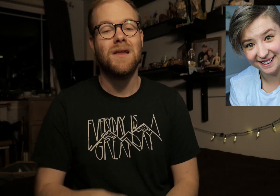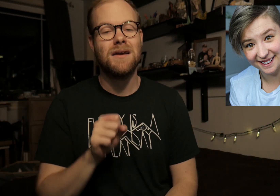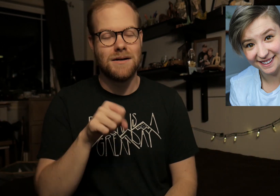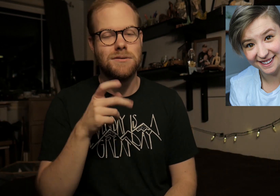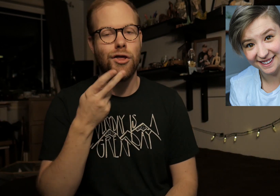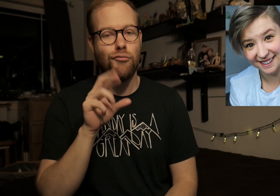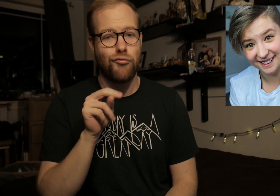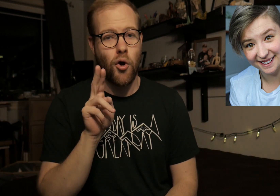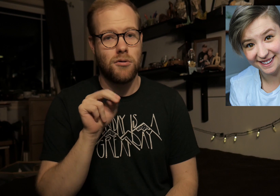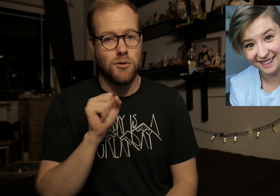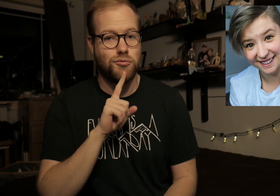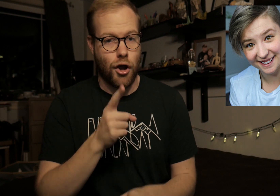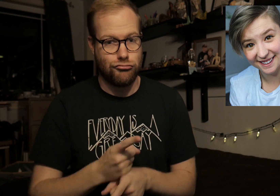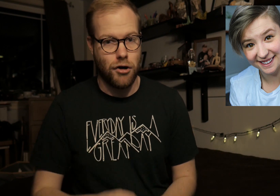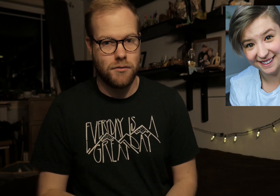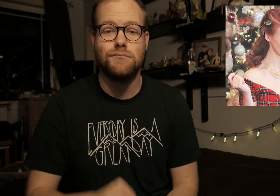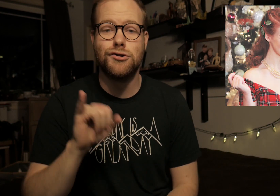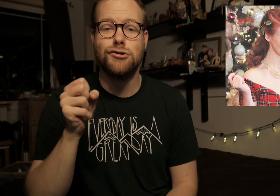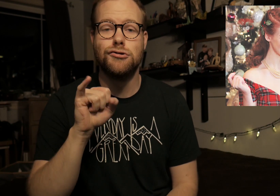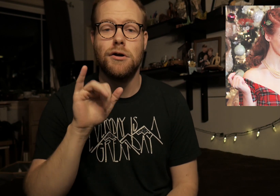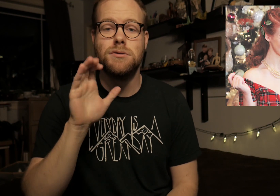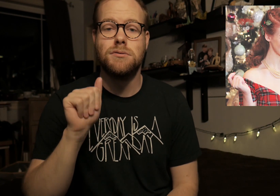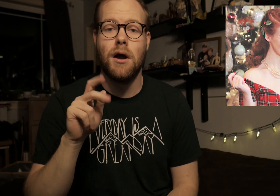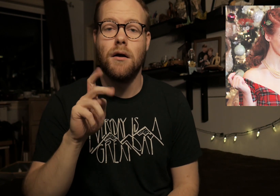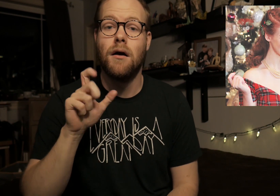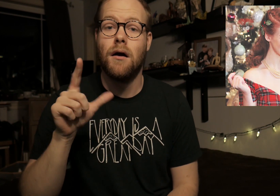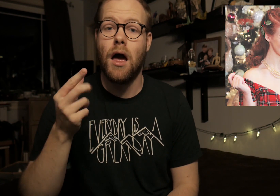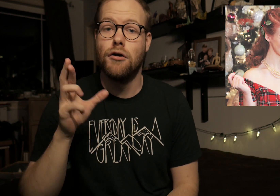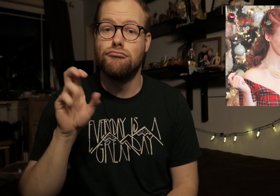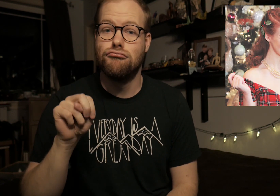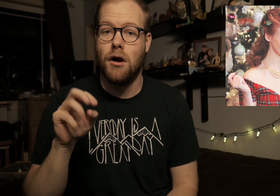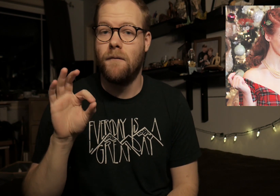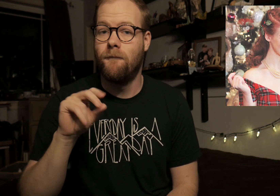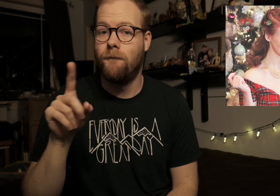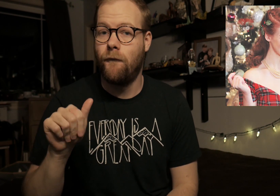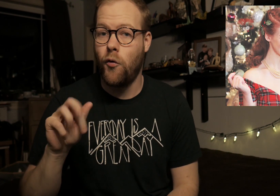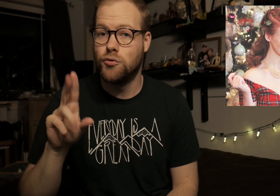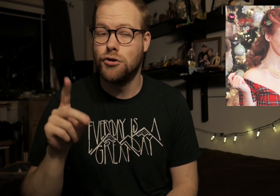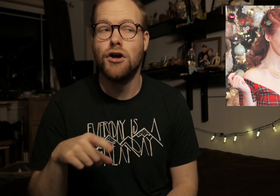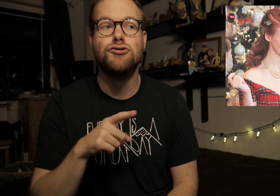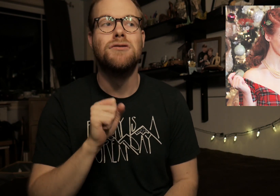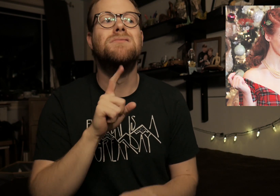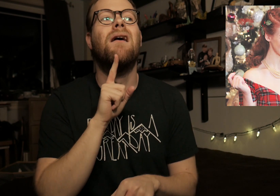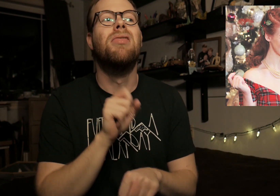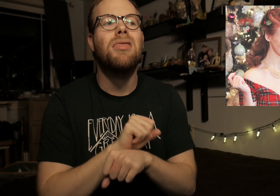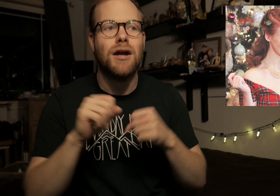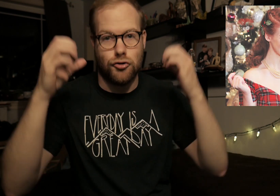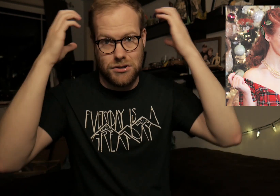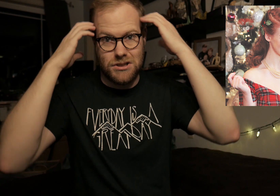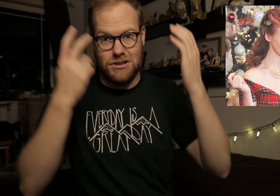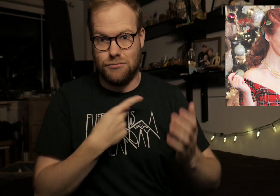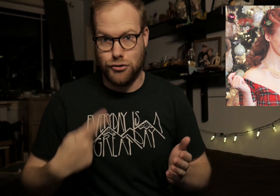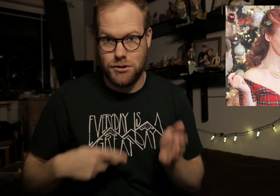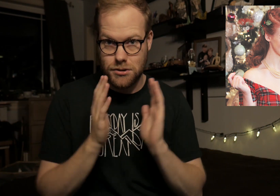Yes, the pronouns are right. Jessica Kellgren-Fozard. She is a literal Disney princess.